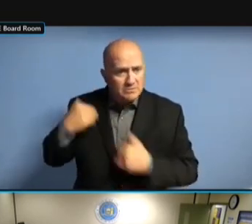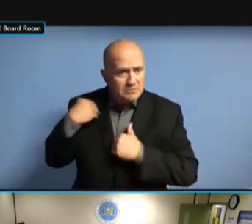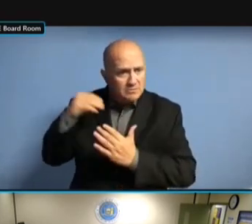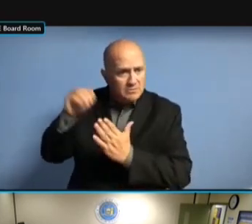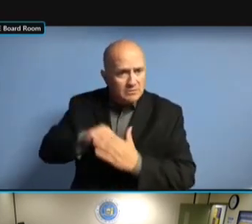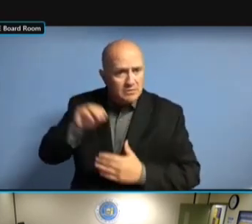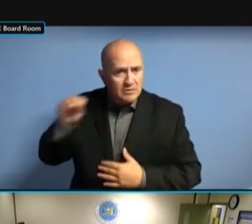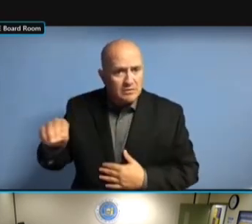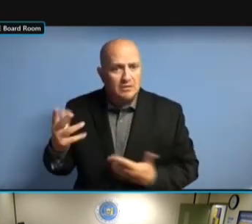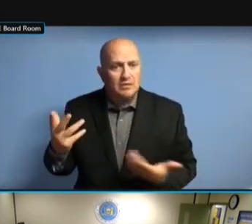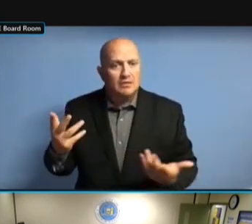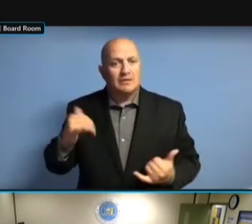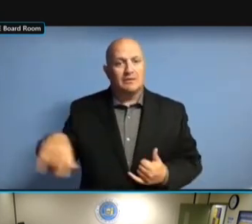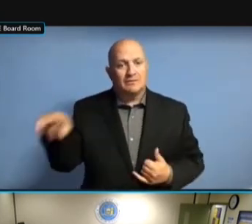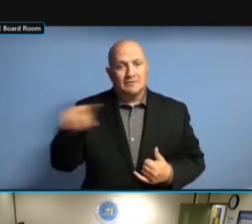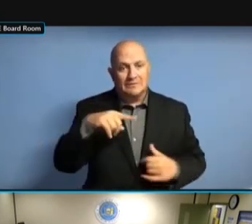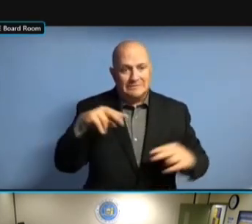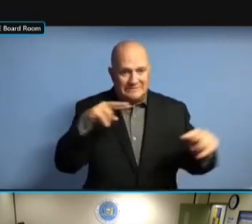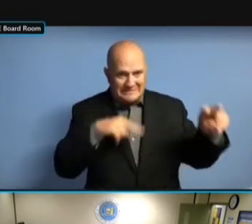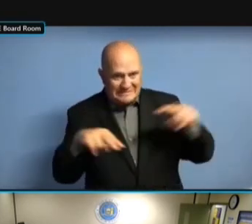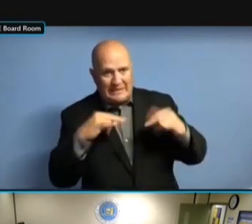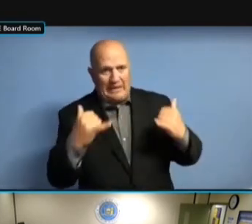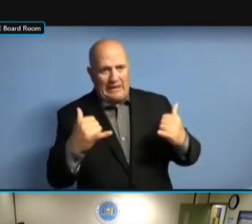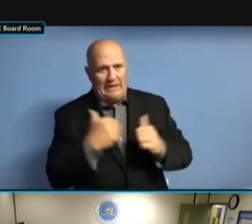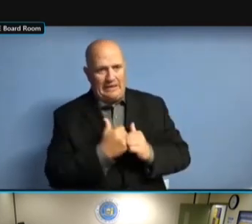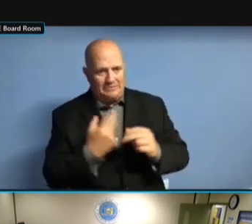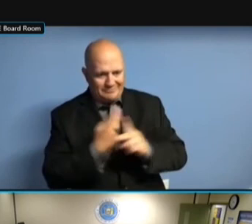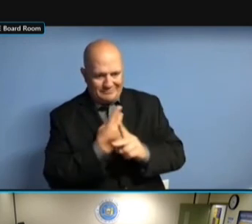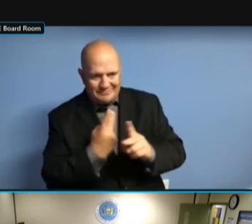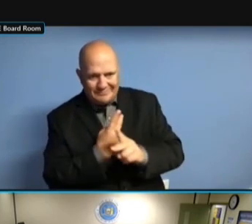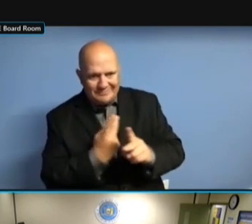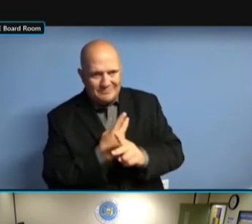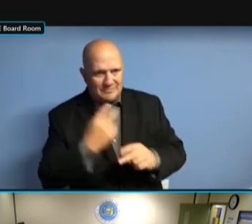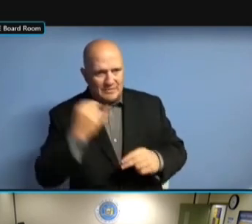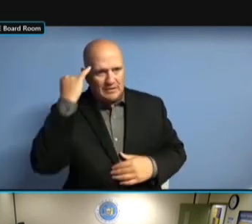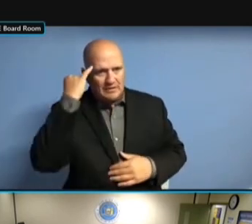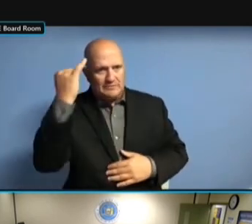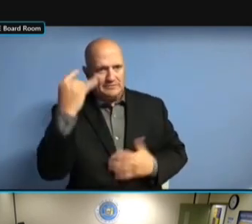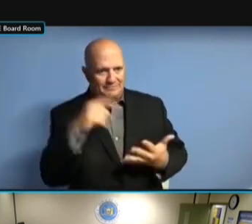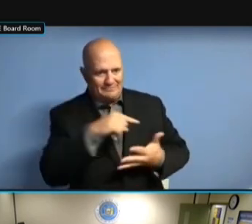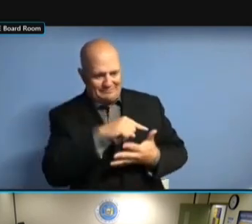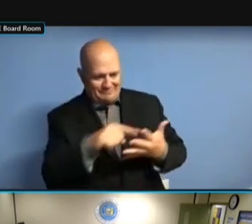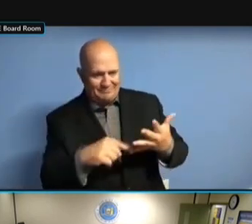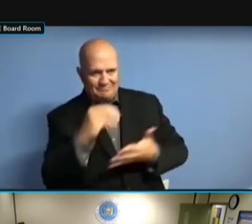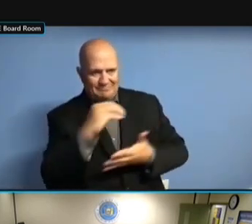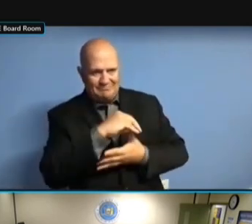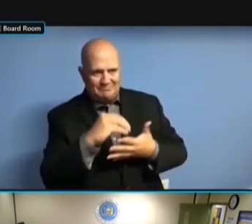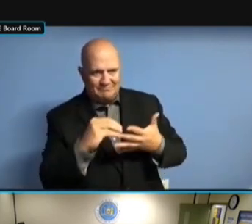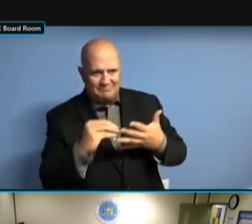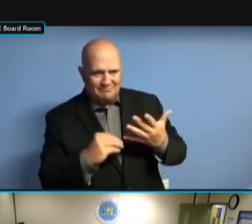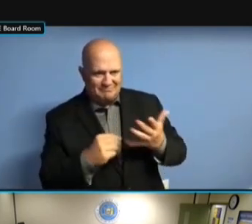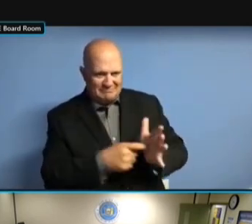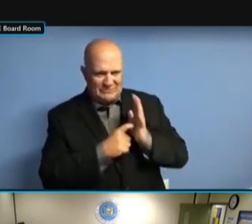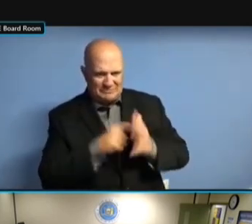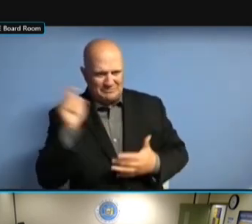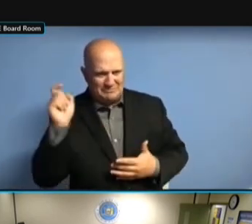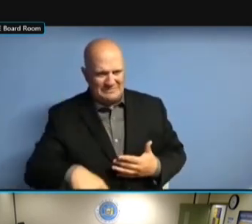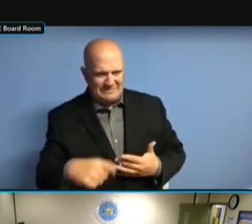TRYING TO COME UP WITH A CRITERIA TRYING TO COME UP WITH A CRITERIA WITH TRYING TO COME UP WITH A CRITERIA WITH KIM TRYING TO COME UP WITH A CRITERIA WITH KIM AND TRYING TO COME UP WITH A CRITERIA WITH KIM AND BRIAN, TRYING TO COME UP WITH A CRITERIA WITH KIM AND BRIAN, HOW CRITERIA WITH KIM AND BRIAN, HOW CRITERIA WITH KIM AND BRIAN, HOW WE'RE CRITERIA WITH KIM AND BRIAN, HOW WE'RE GOING CRITERIA WITH KIM AND BRIAN, HOW WE'RE GOING TO CRITERIA WITH KIM AND BRIAN, HOW WE'RE GOING TO ADMINISTRATIVELY WE'RE GOING TO ADMINISTRATIVELY WE'RE GOING TO ADMINISTRATIVELY CLOSE WE'RE GOING TO ADMINISTRATIVELY CLOSE A WE'RE GOING TO ADMINISTRATIVELY CLOSE A LOT WE'RE GOING TO ADMINISTRATIVELY CLOSE A LOT OF WE'RE GOING TO ADMINISTRATIVELY CLOSE A LOT OF THESE WE'RE GOING TO ADMINISTRATIVELY CLOSE A LOT OF THESE COMMITTEES. CLOSE A LOT OF THESE COMMITTEES. CLOSE A LOT OF THESE COMMITTEES. NOW, CLOSE A LOT OF THESE COMMITTEES. NOW, IF CLOSE A LOT OF THESE COMMITTEES. NOW, IF YOUR